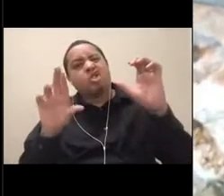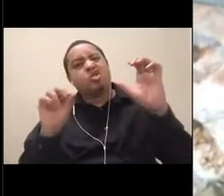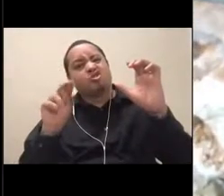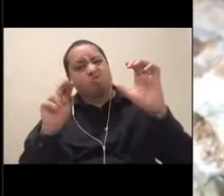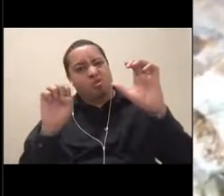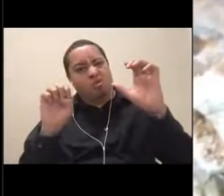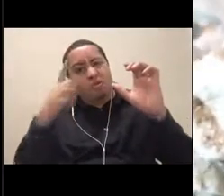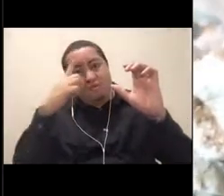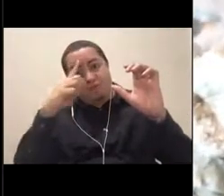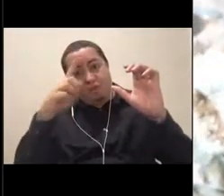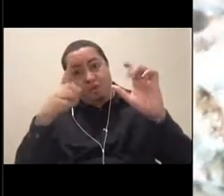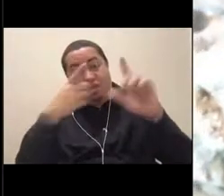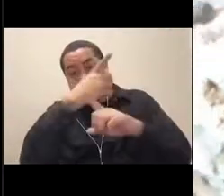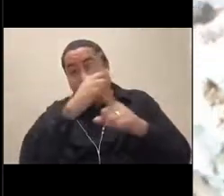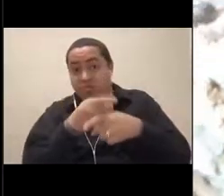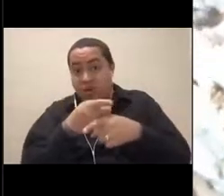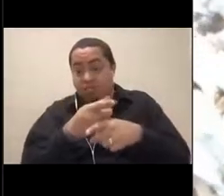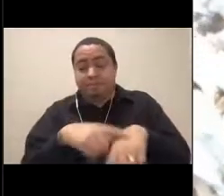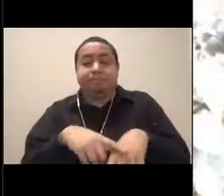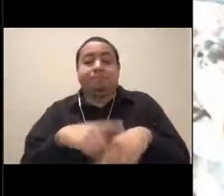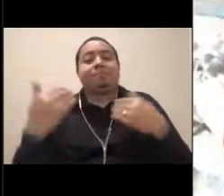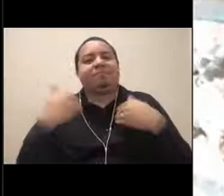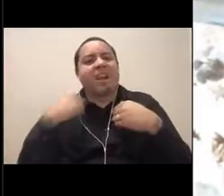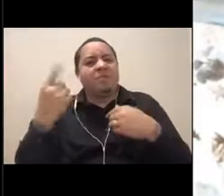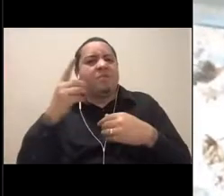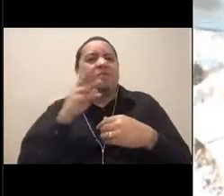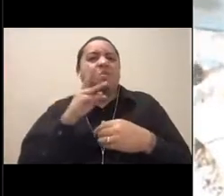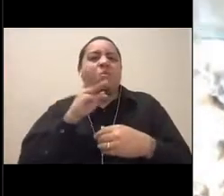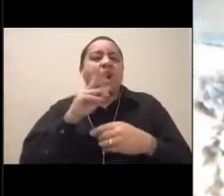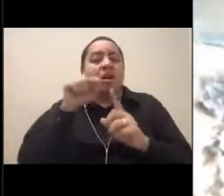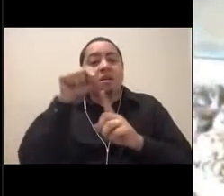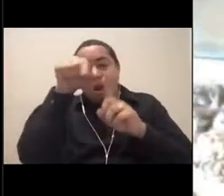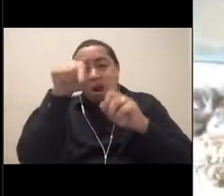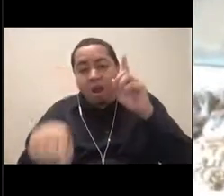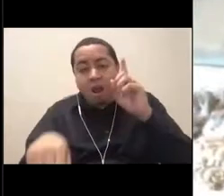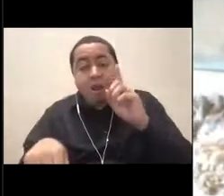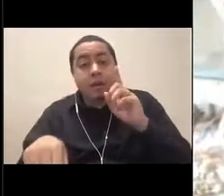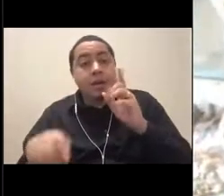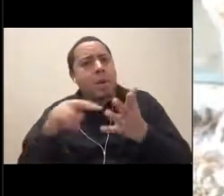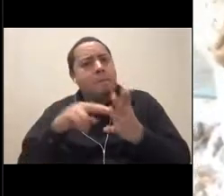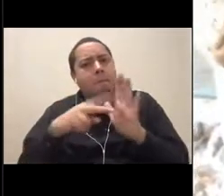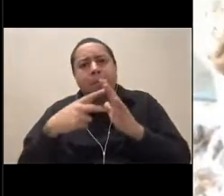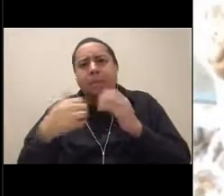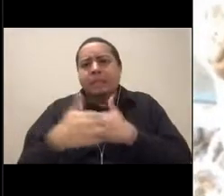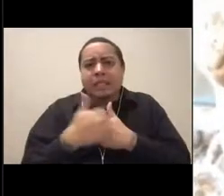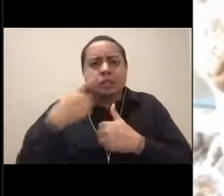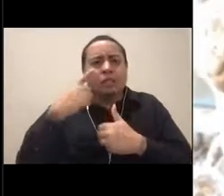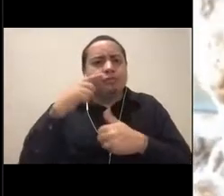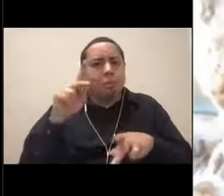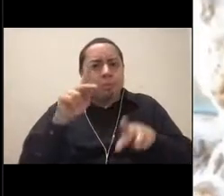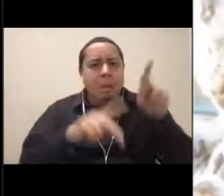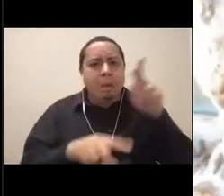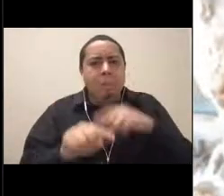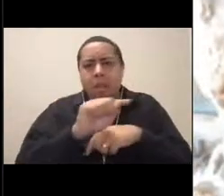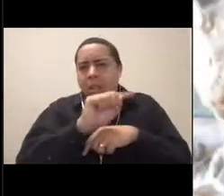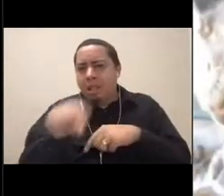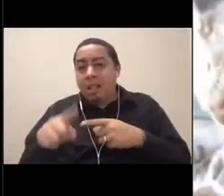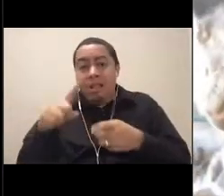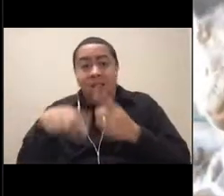to help us research an area that's too difficult or dangerous for humans to go to. This ROV is pretty simple and has a camera.